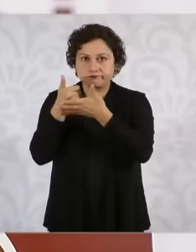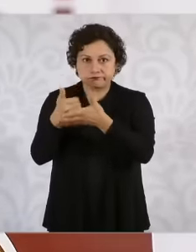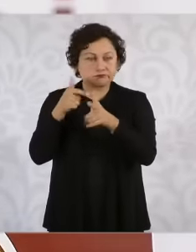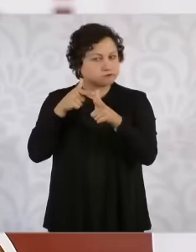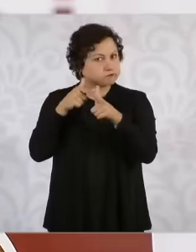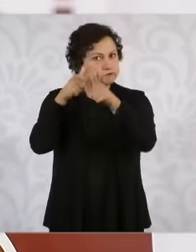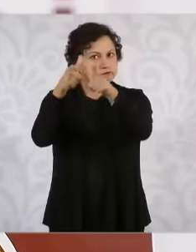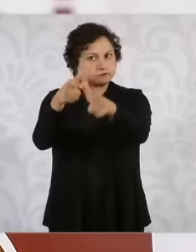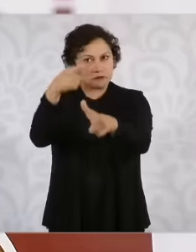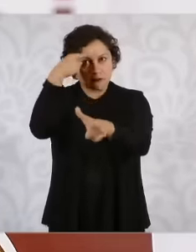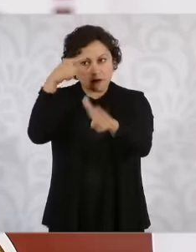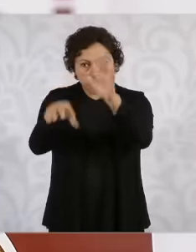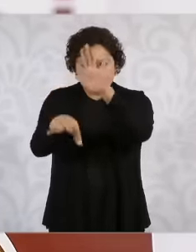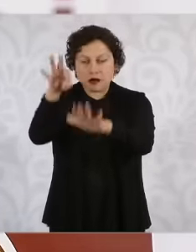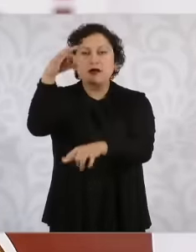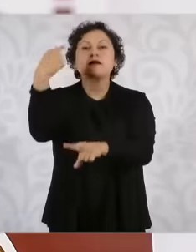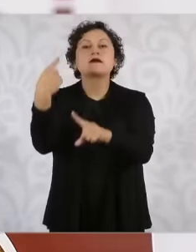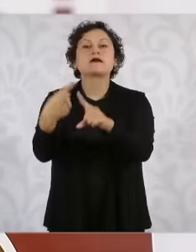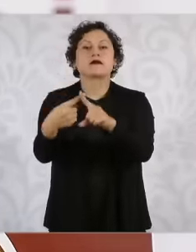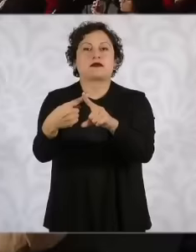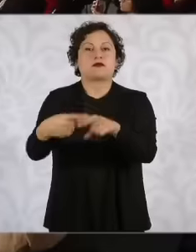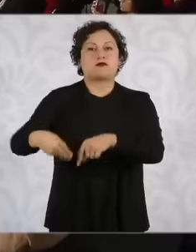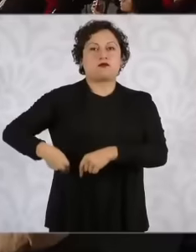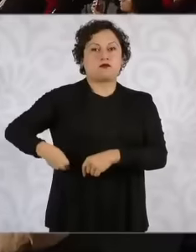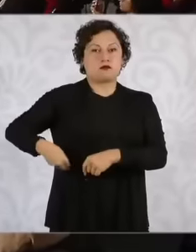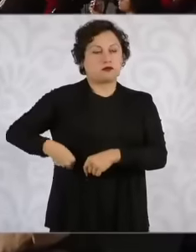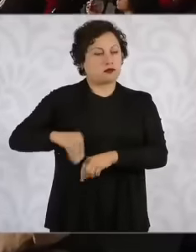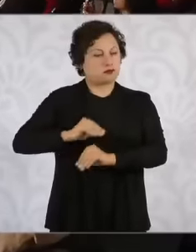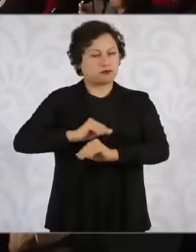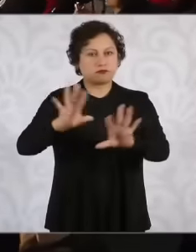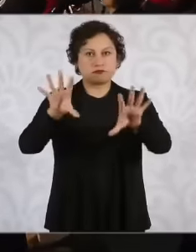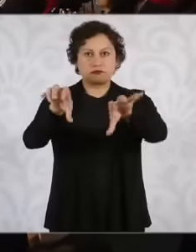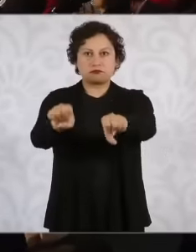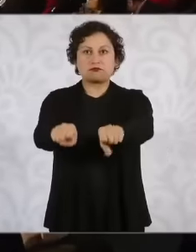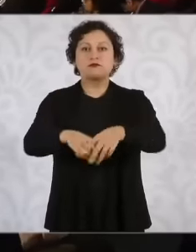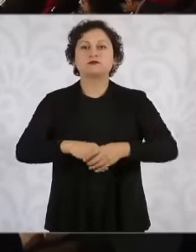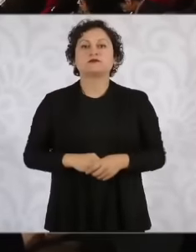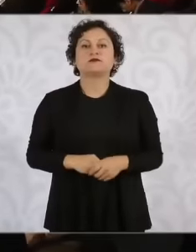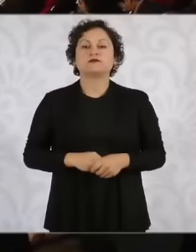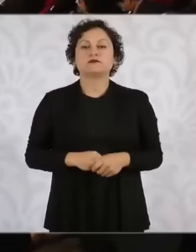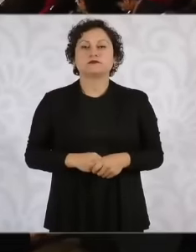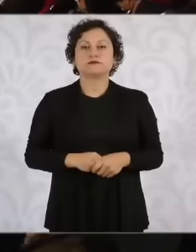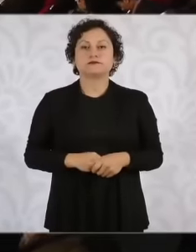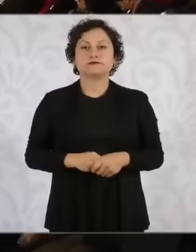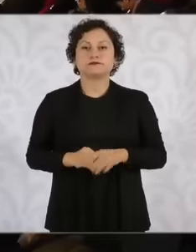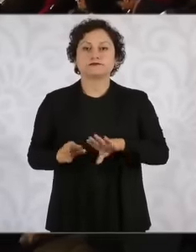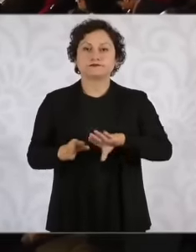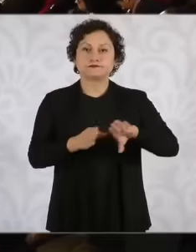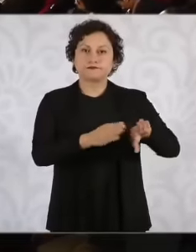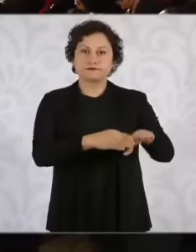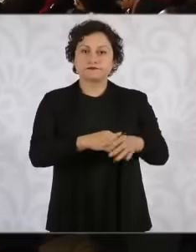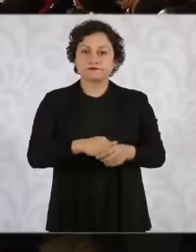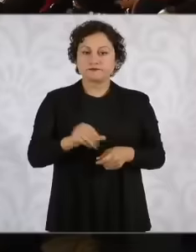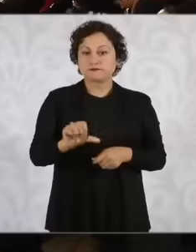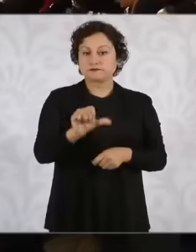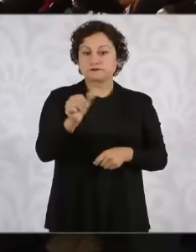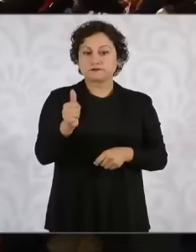case and arrest those responsible of course eh In this well another of the issues is going El Avance